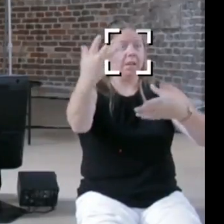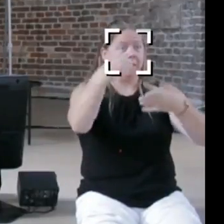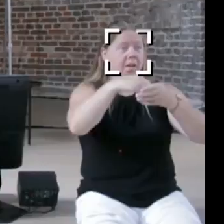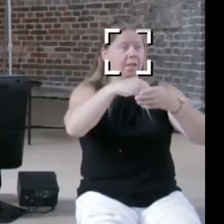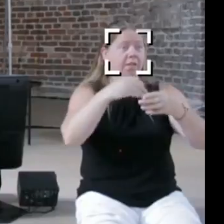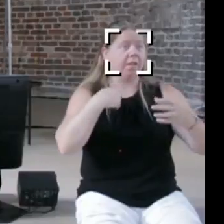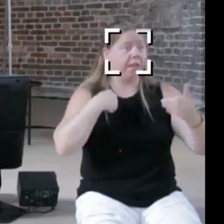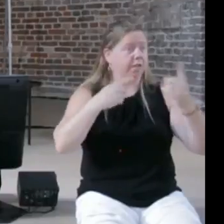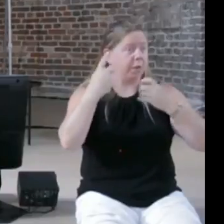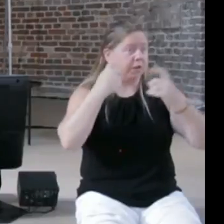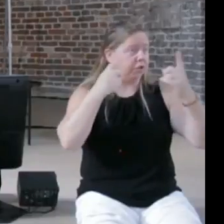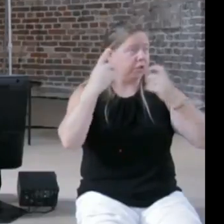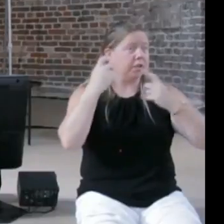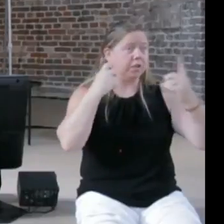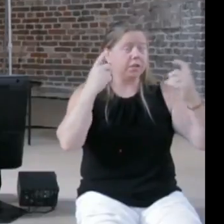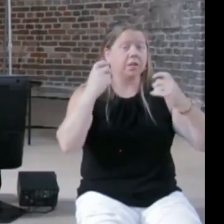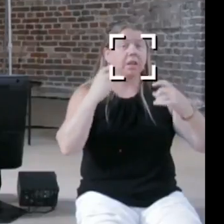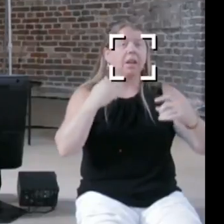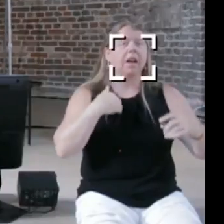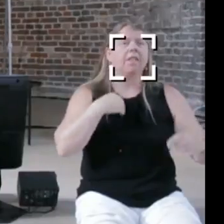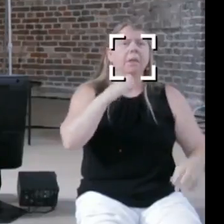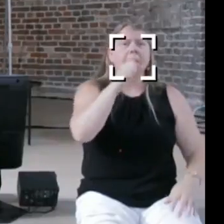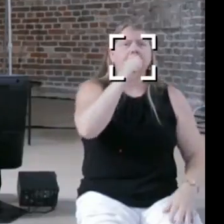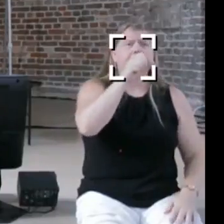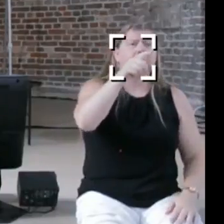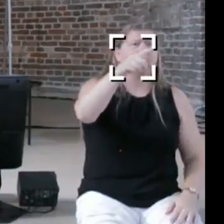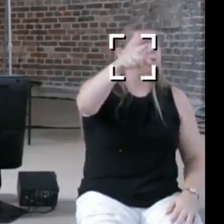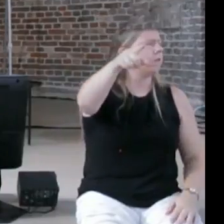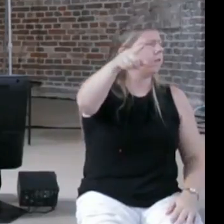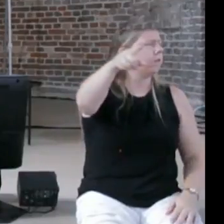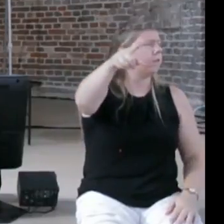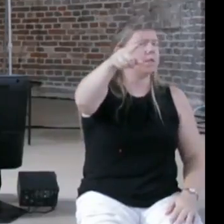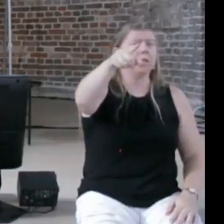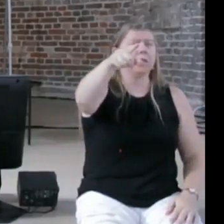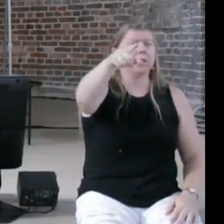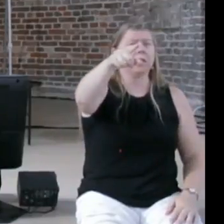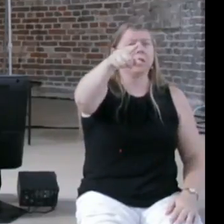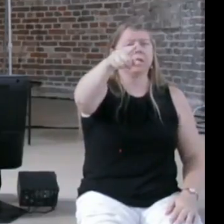there is a hand, how does it work the microphones here in the middle, so I would ask you to